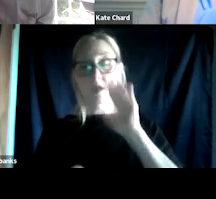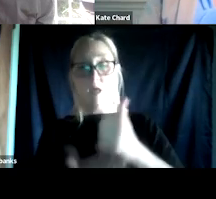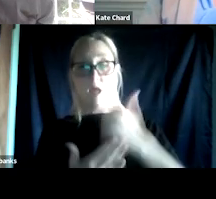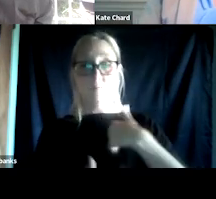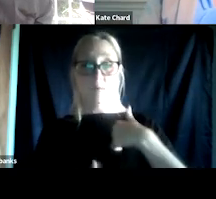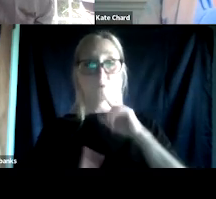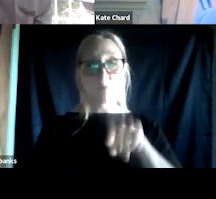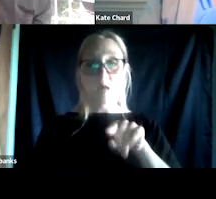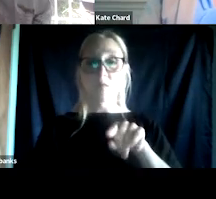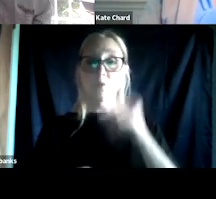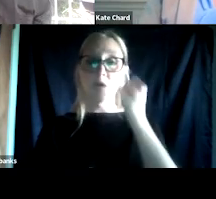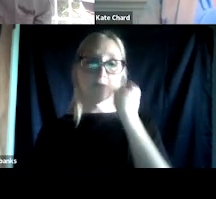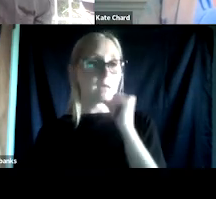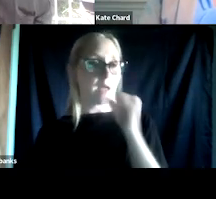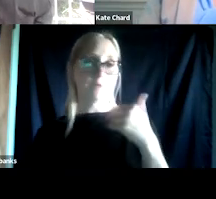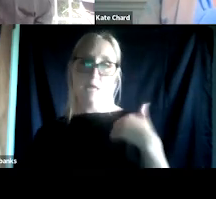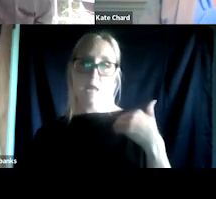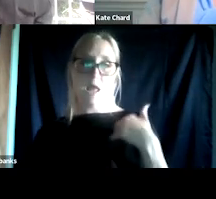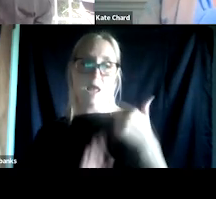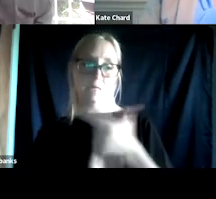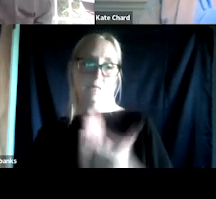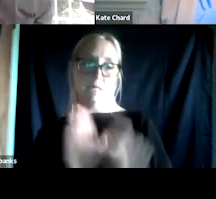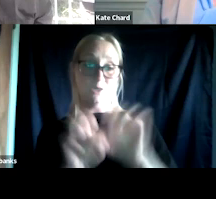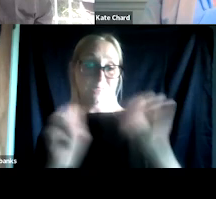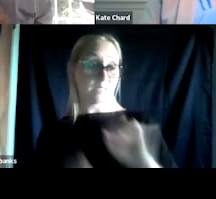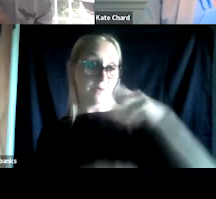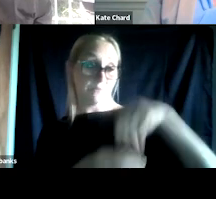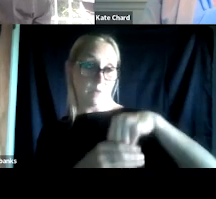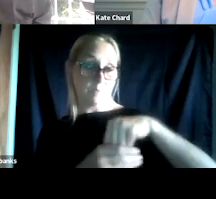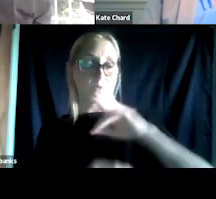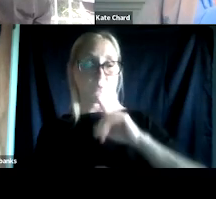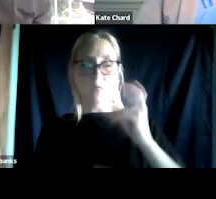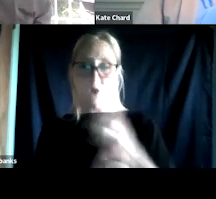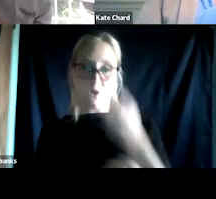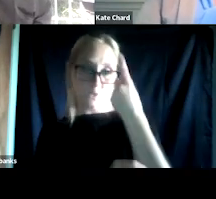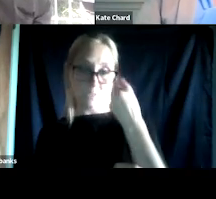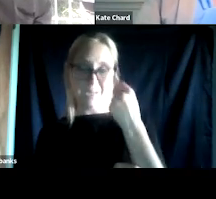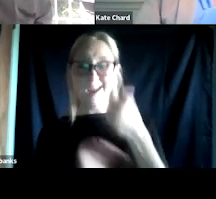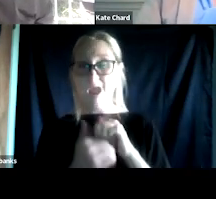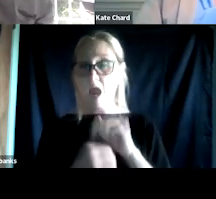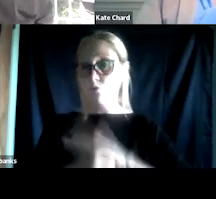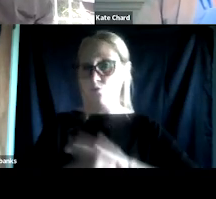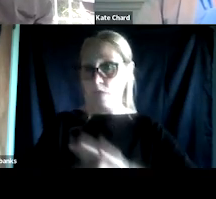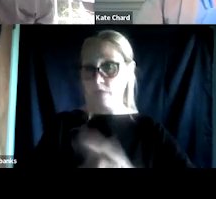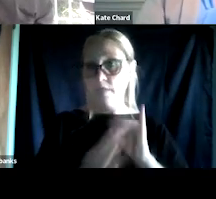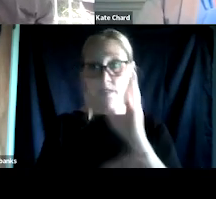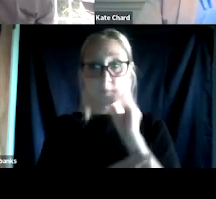who haven't had legal system involvement, it's really hard to understand just how stressful that experience can be even in a treatment court setting because it's not only right with uncertainty